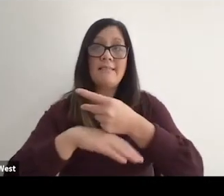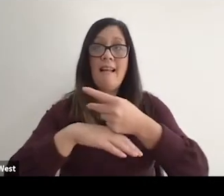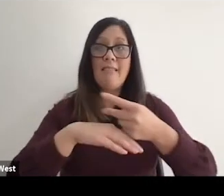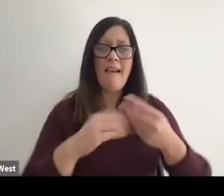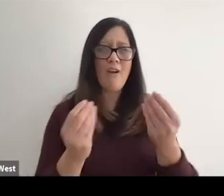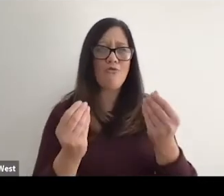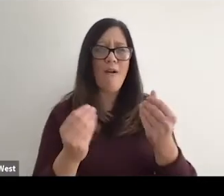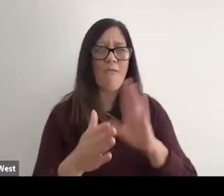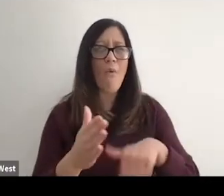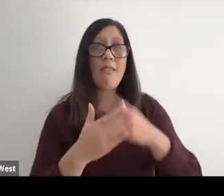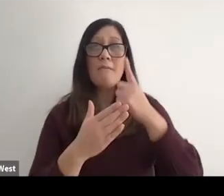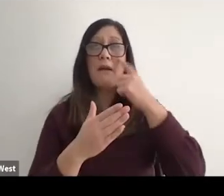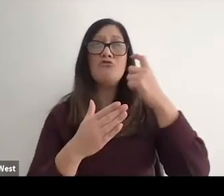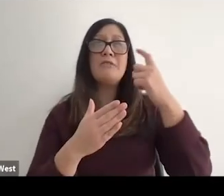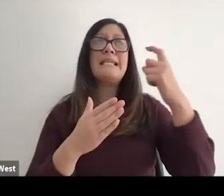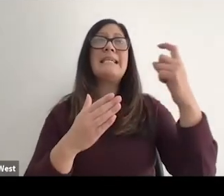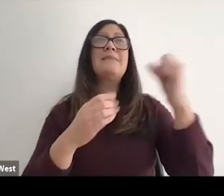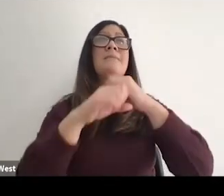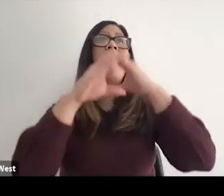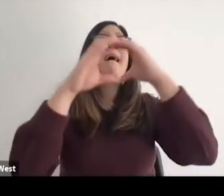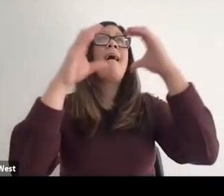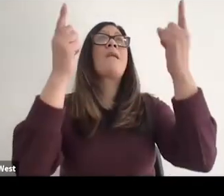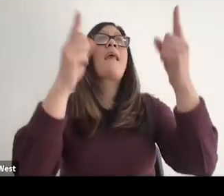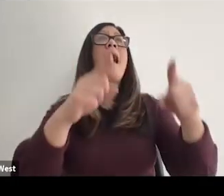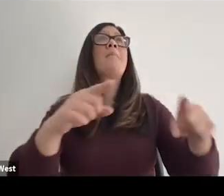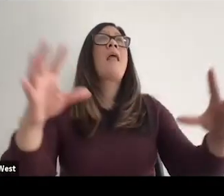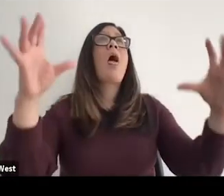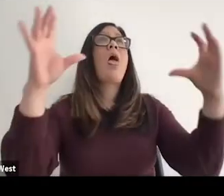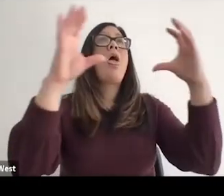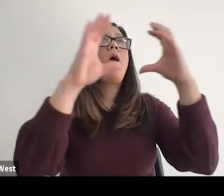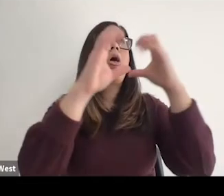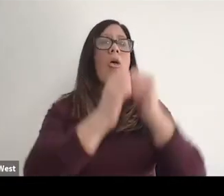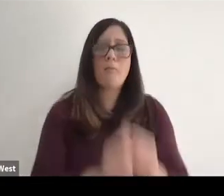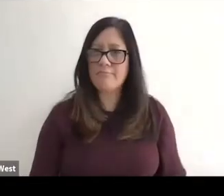I realized that all of my dreams, what I thought was going to happen were over.